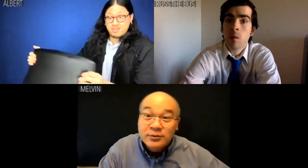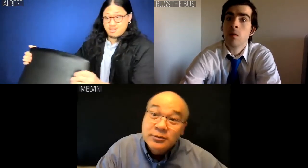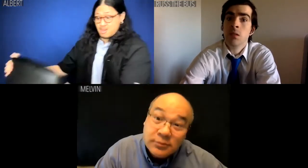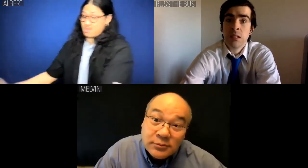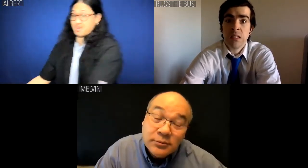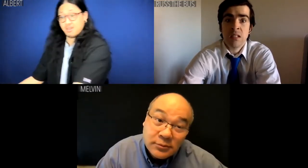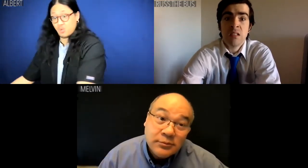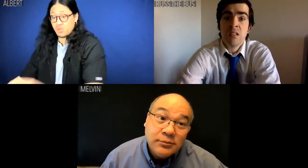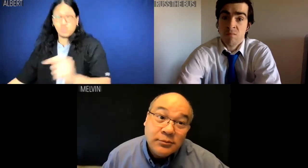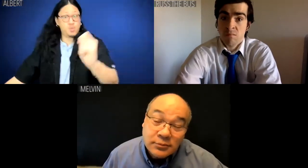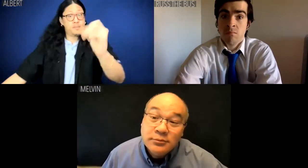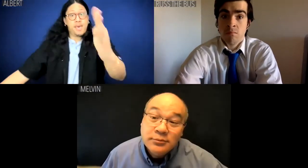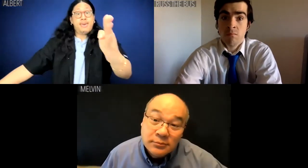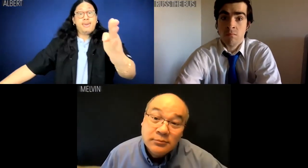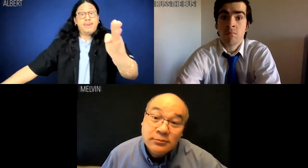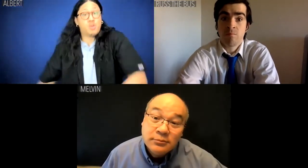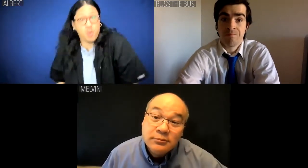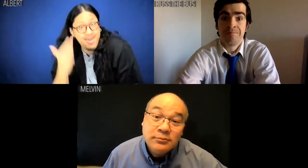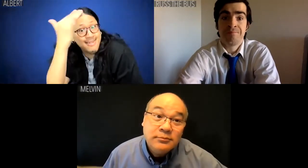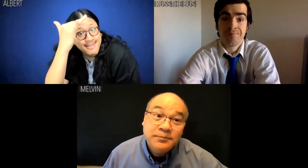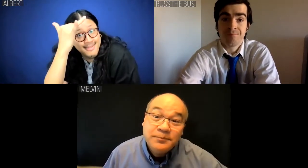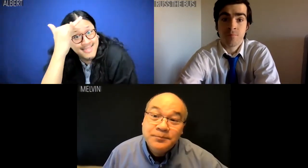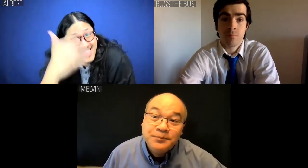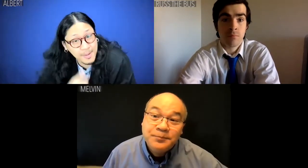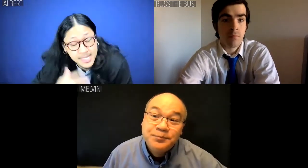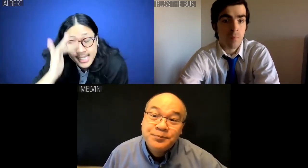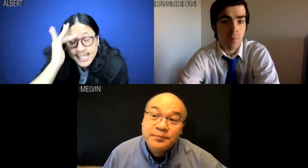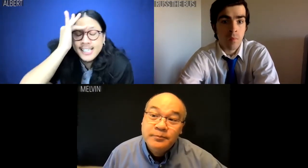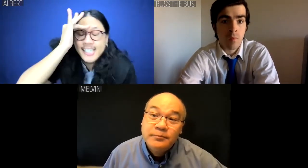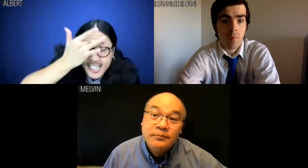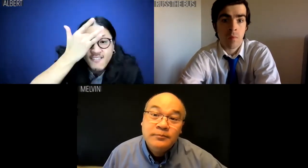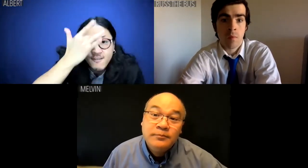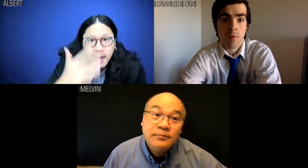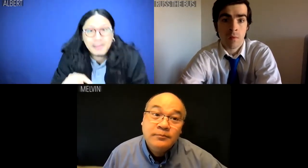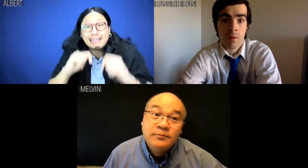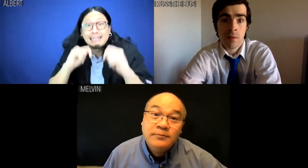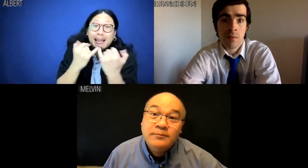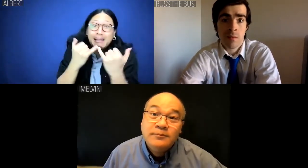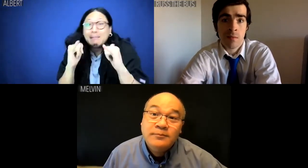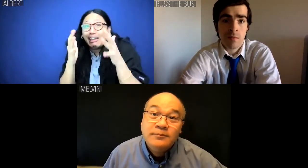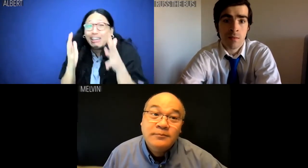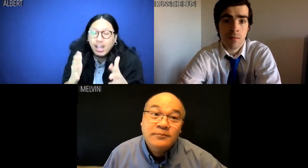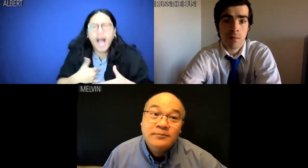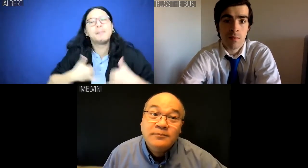Albert: Too bad, because I'm sick of being a team player.